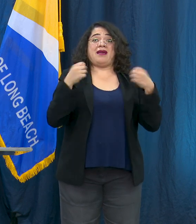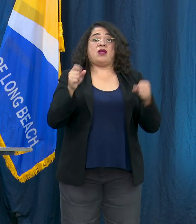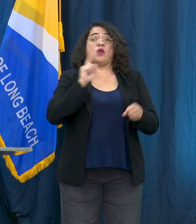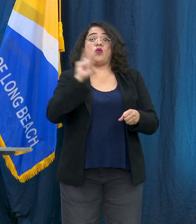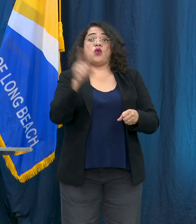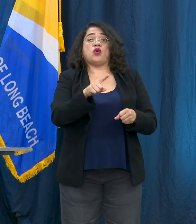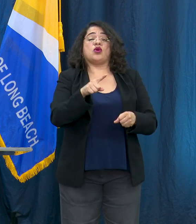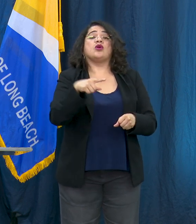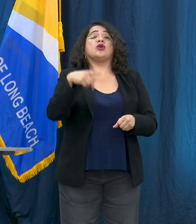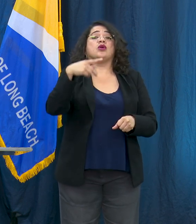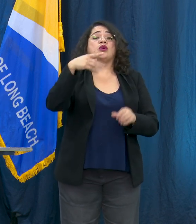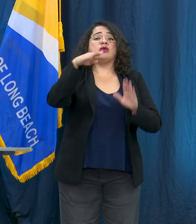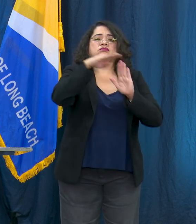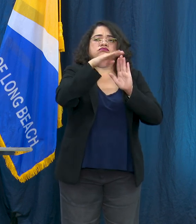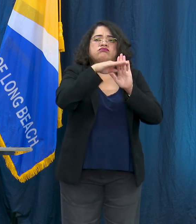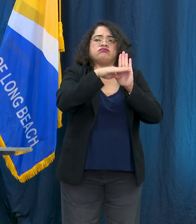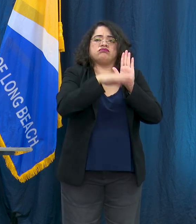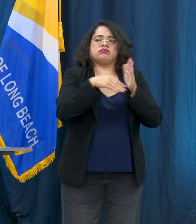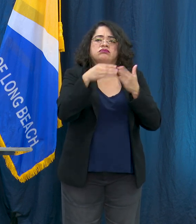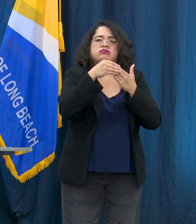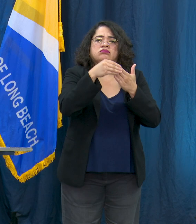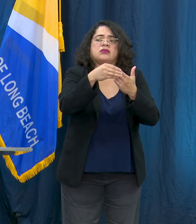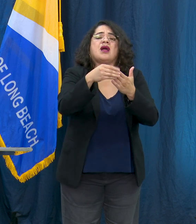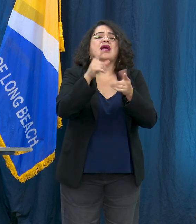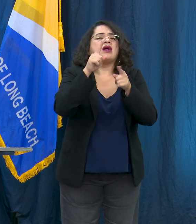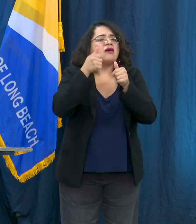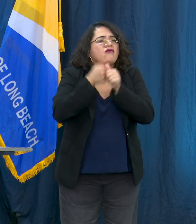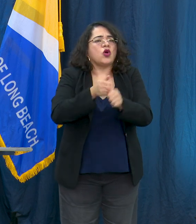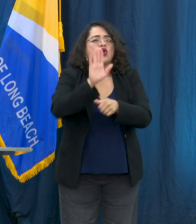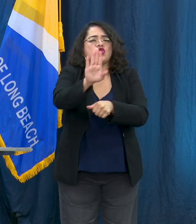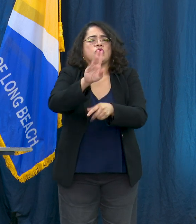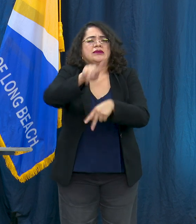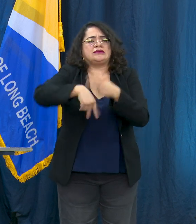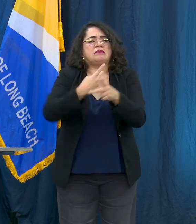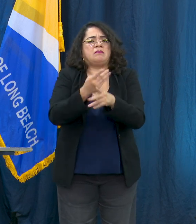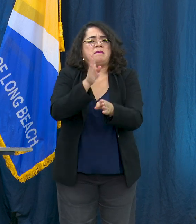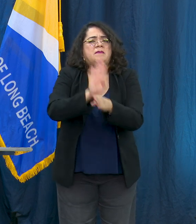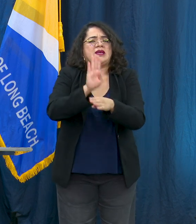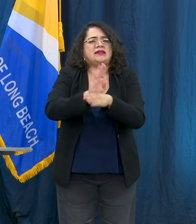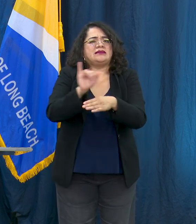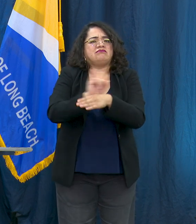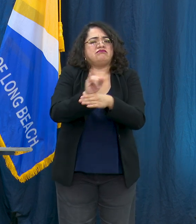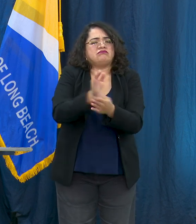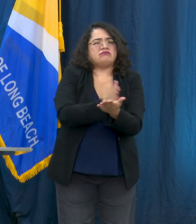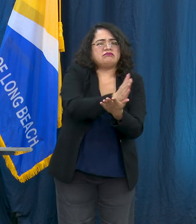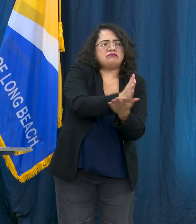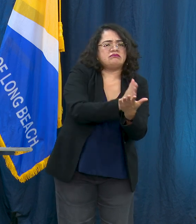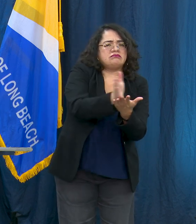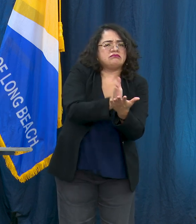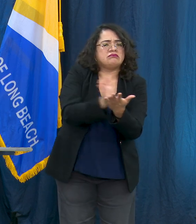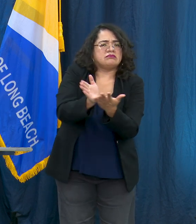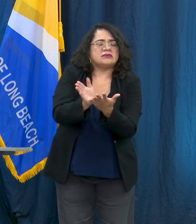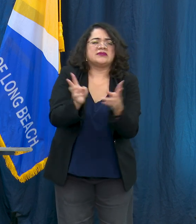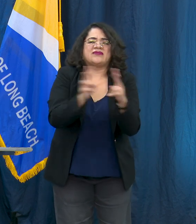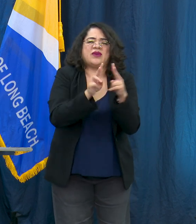protocols and guidance do vary per sector. So while there's a lot of things that are common across all the sectors, there are very specific guidance for